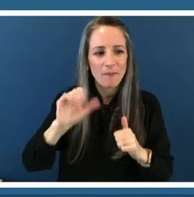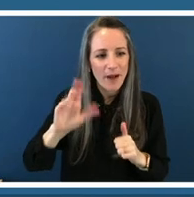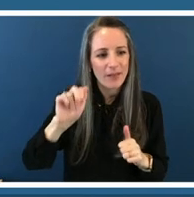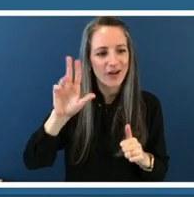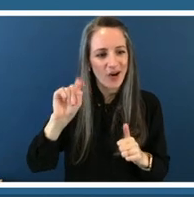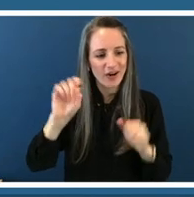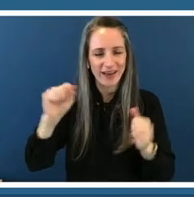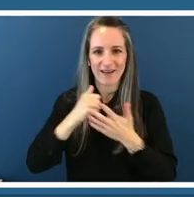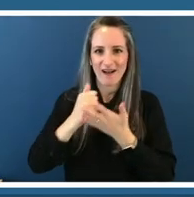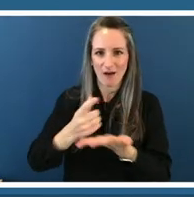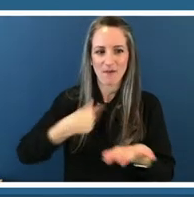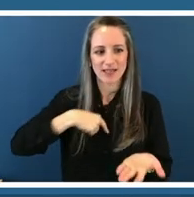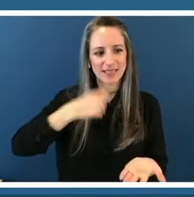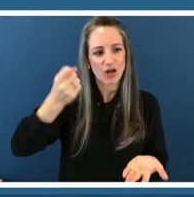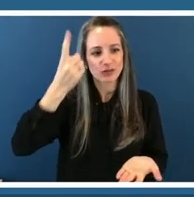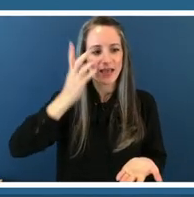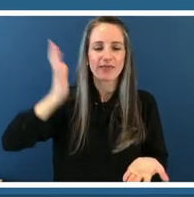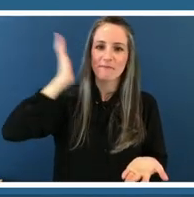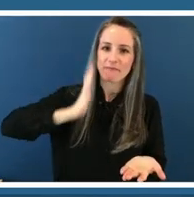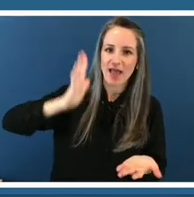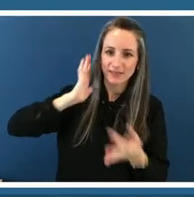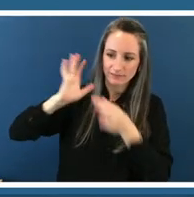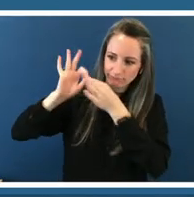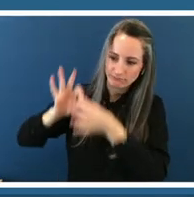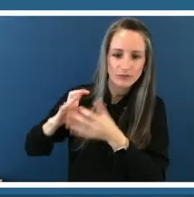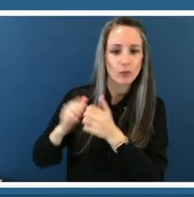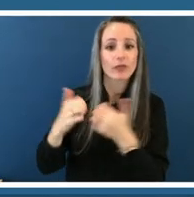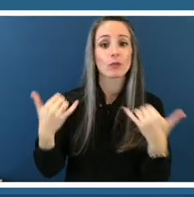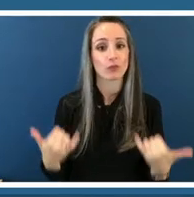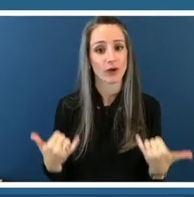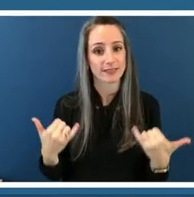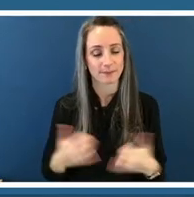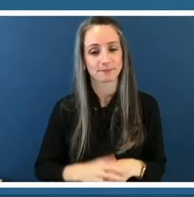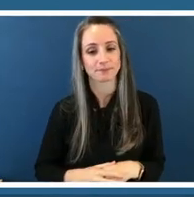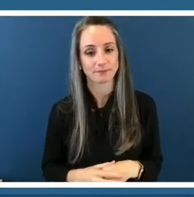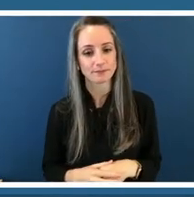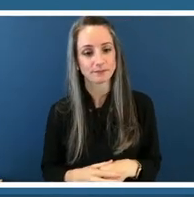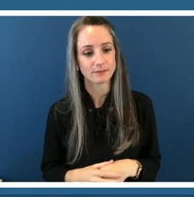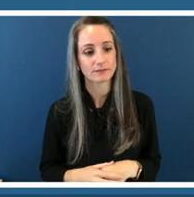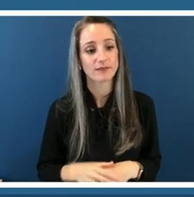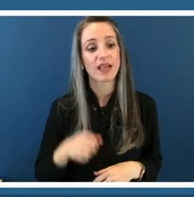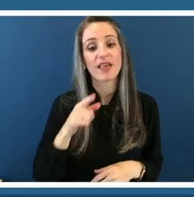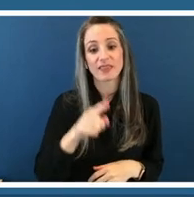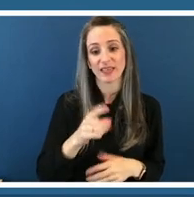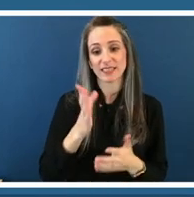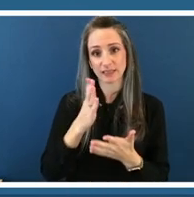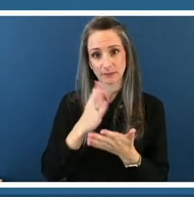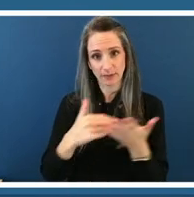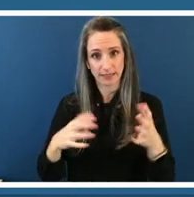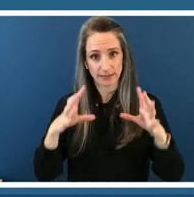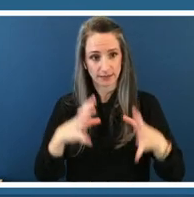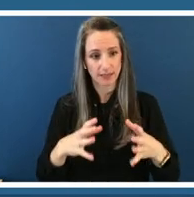light of freedom so this piece was inspired by an 1876